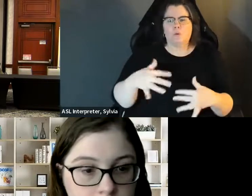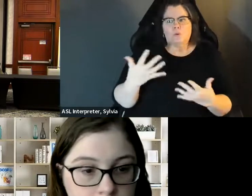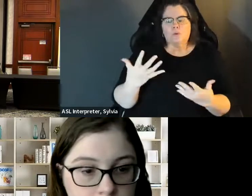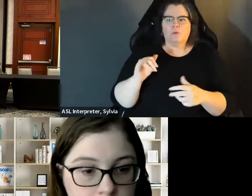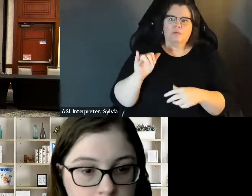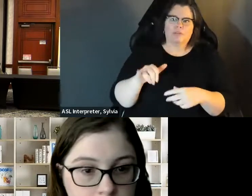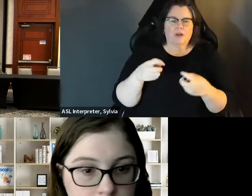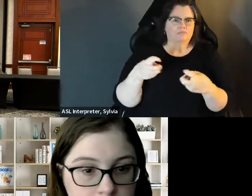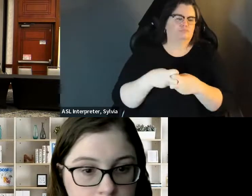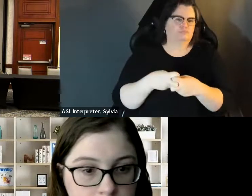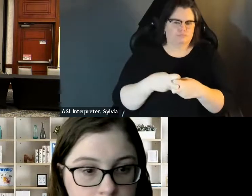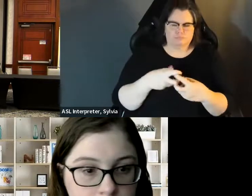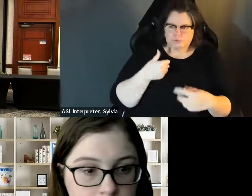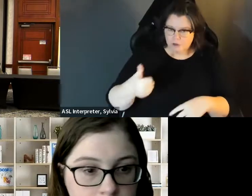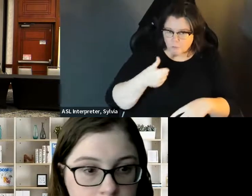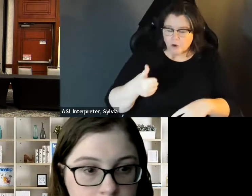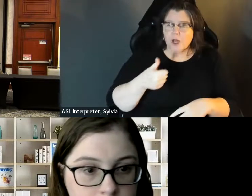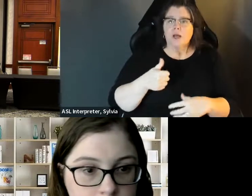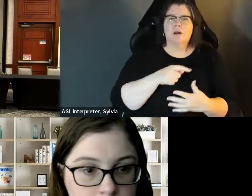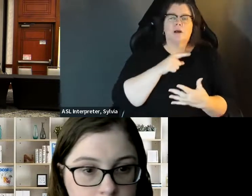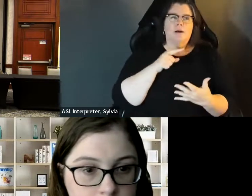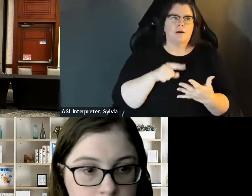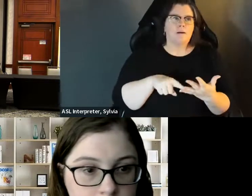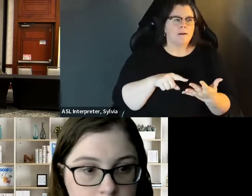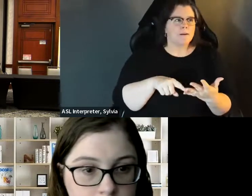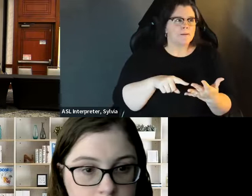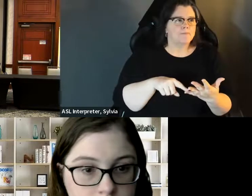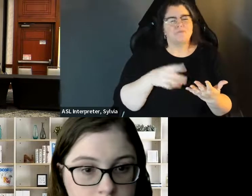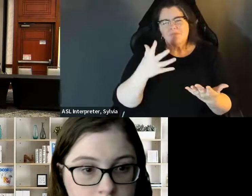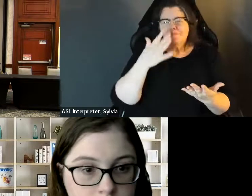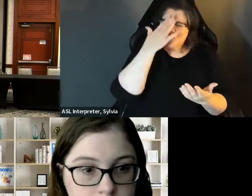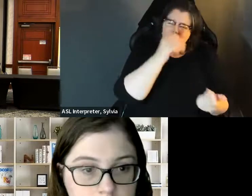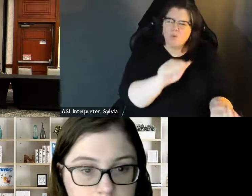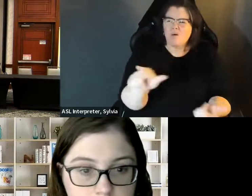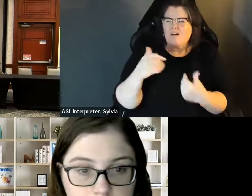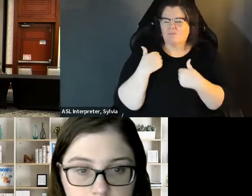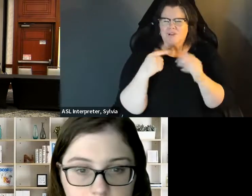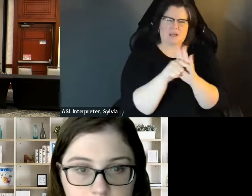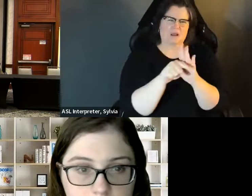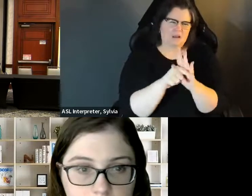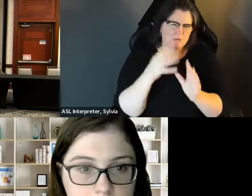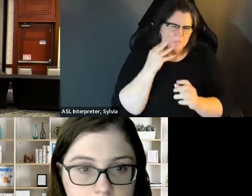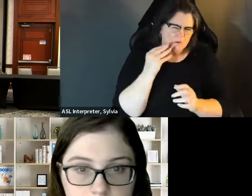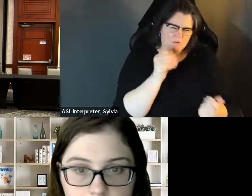candidate events, et cetera, so to be able to get the word out there, that was certainly a big deal and another --